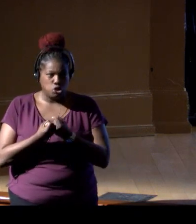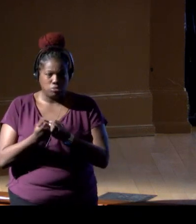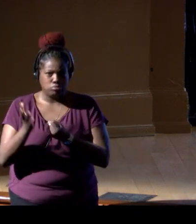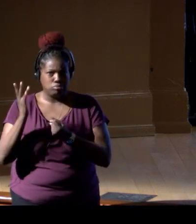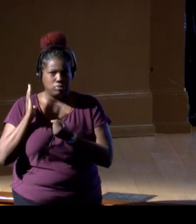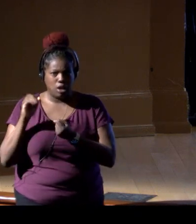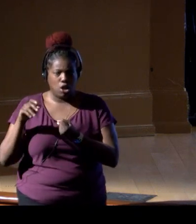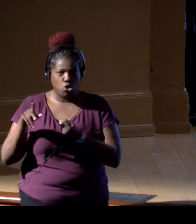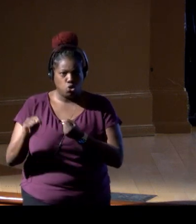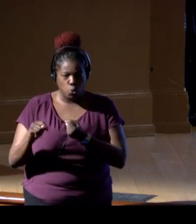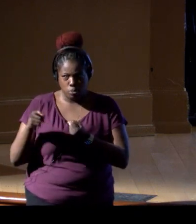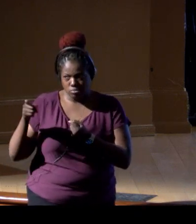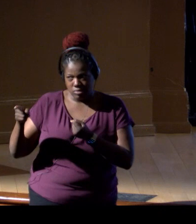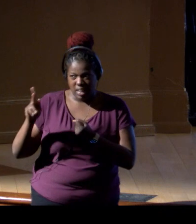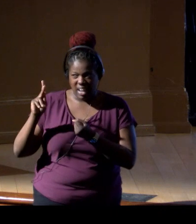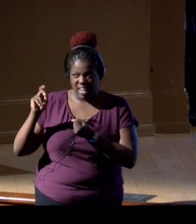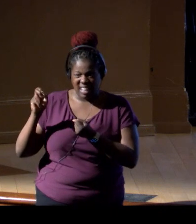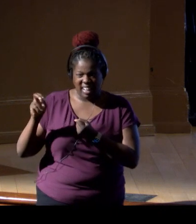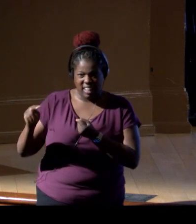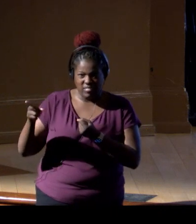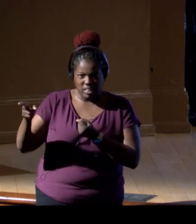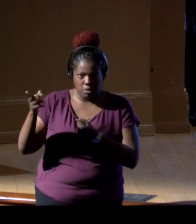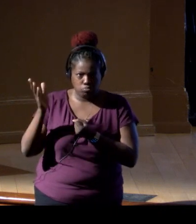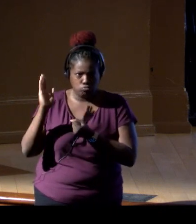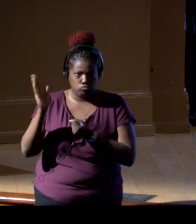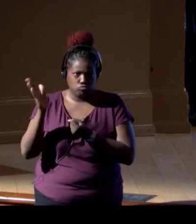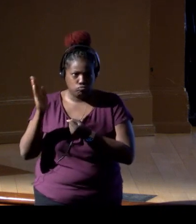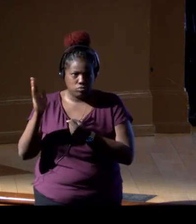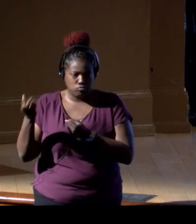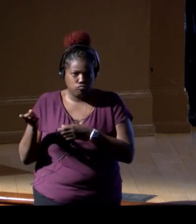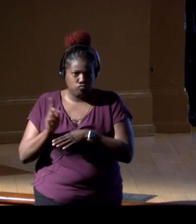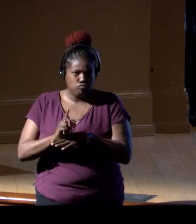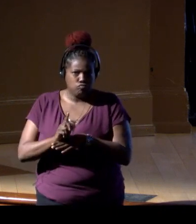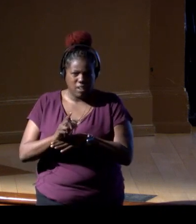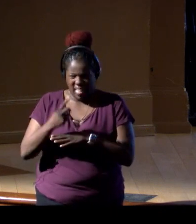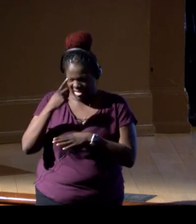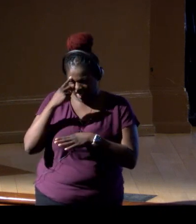and Kevan presented on Tuesday, I think it was,